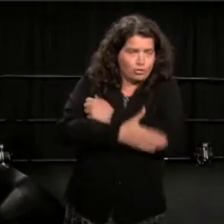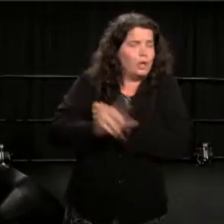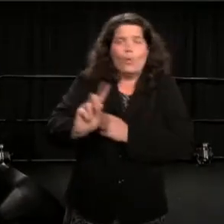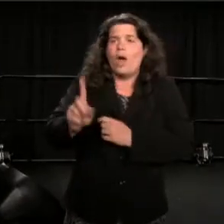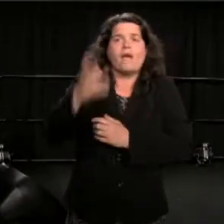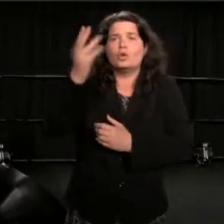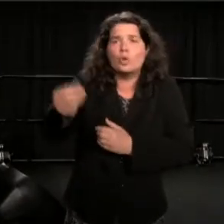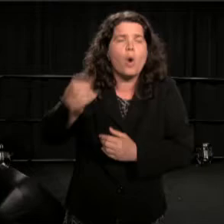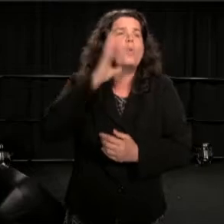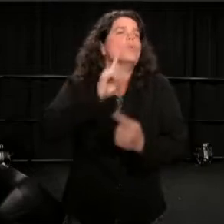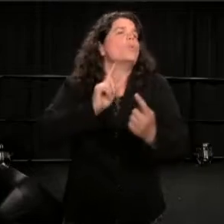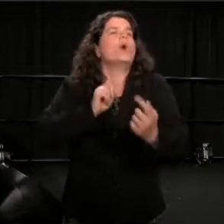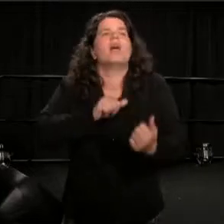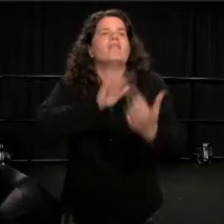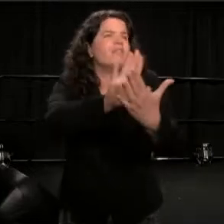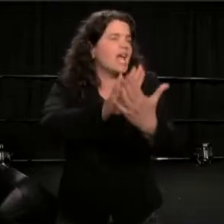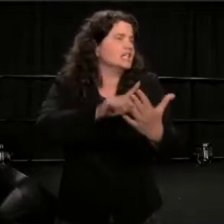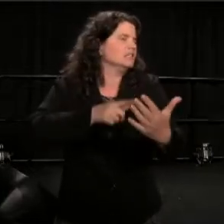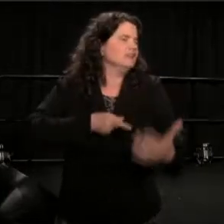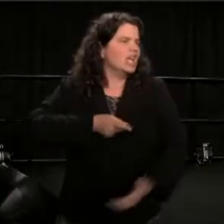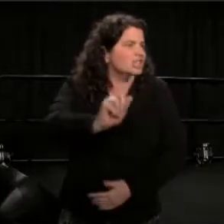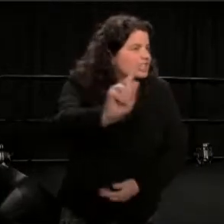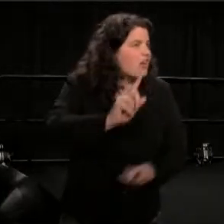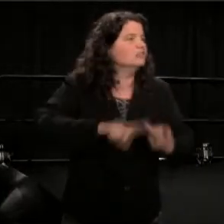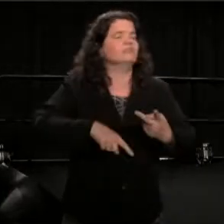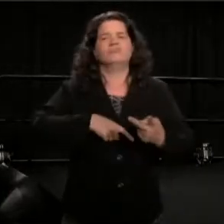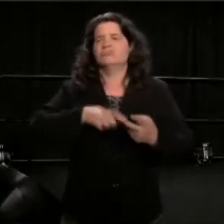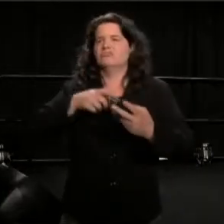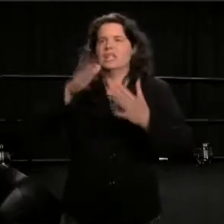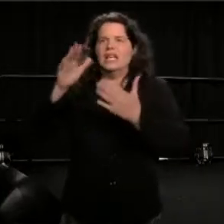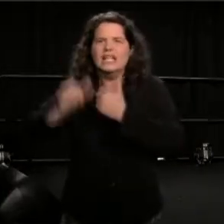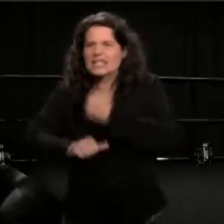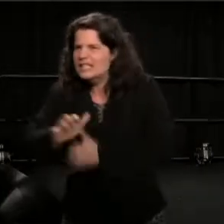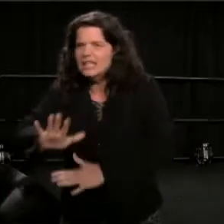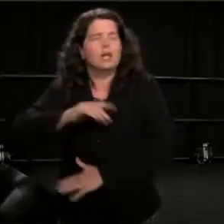to meet with insult and indignity danger yeah!